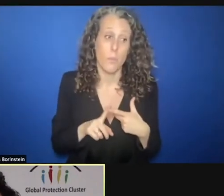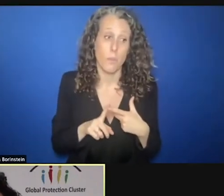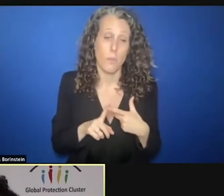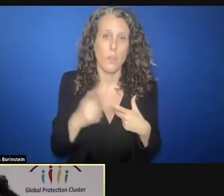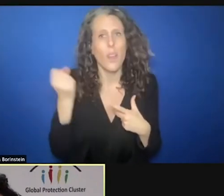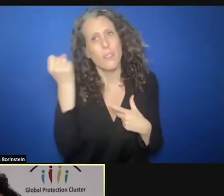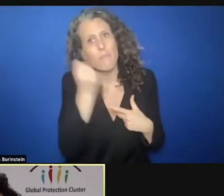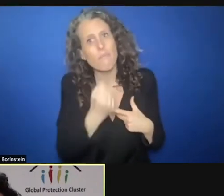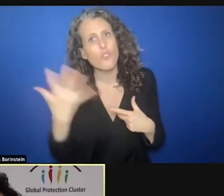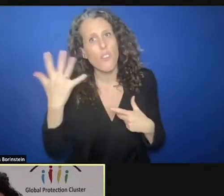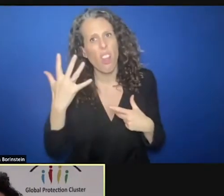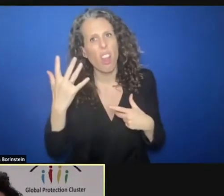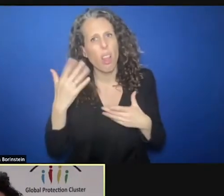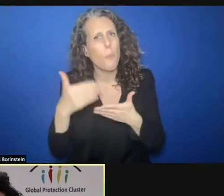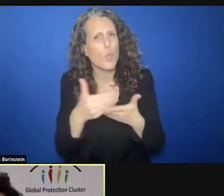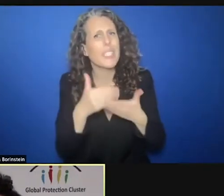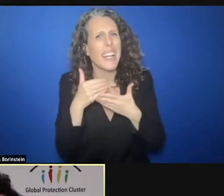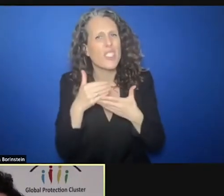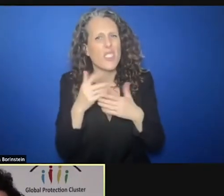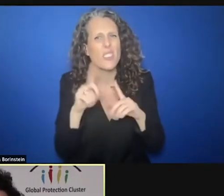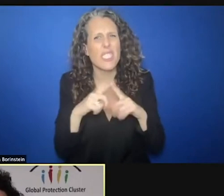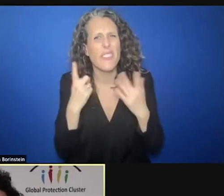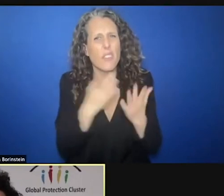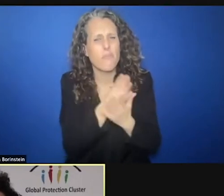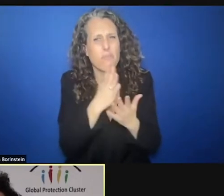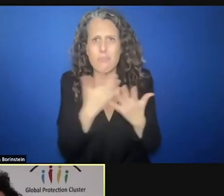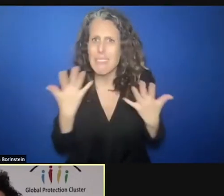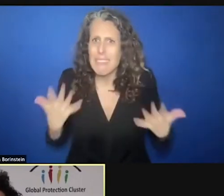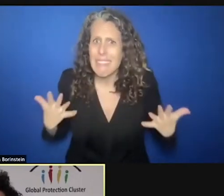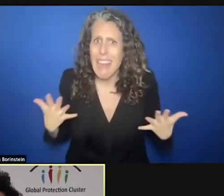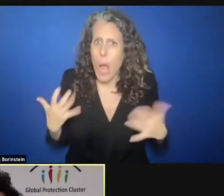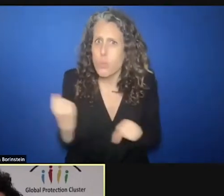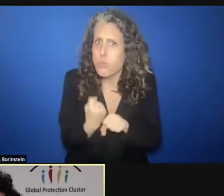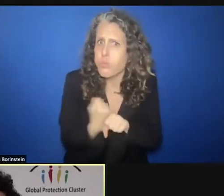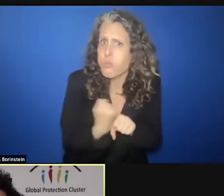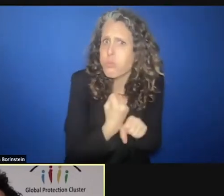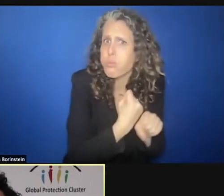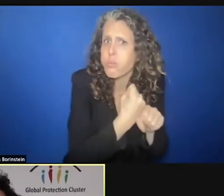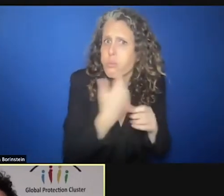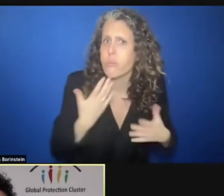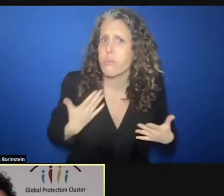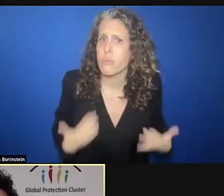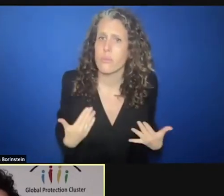protection that are up and running. They have been a series of investments over the